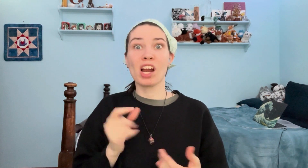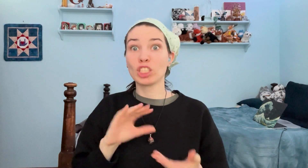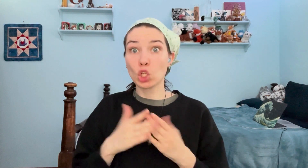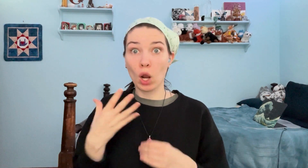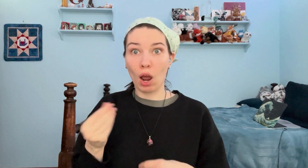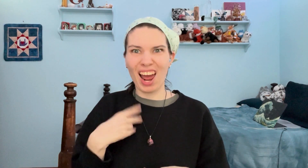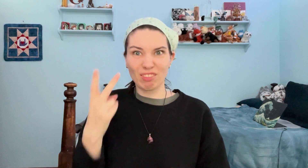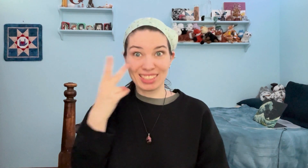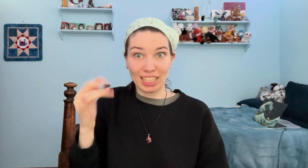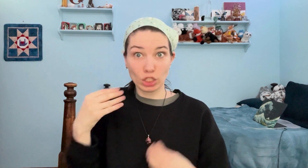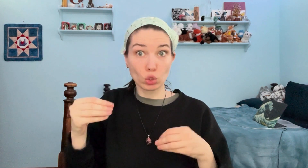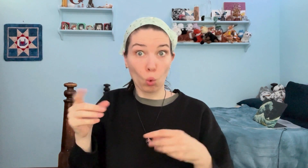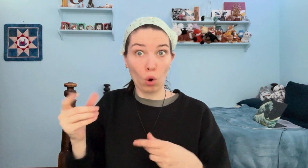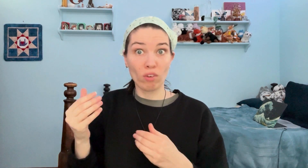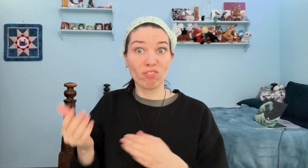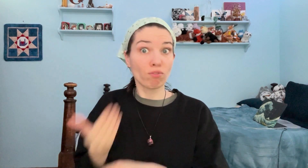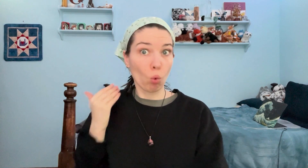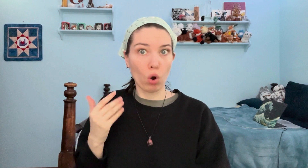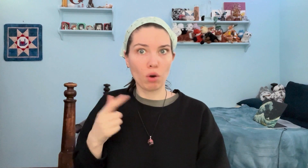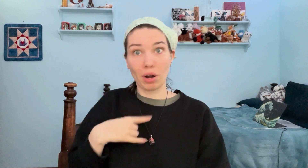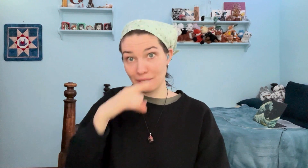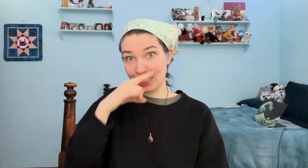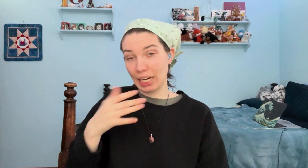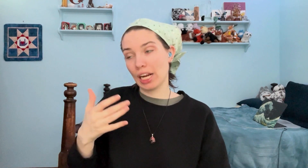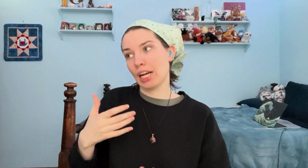And it turns out, I've seen the store before when I was a kid.